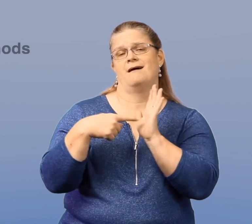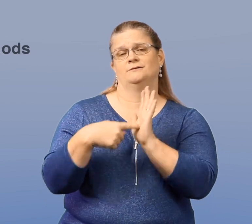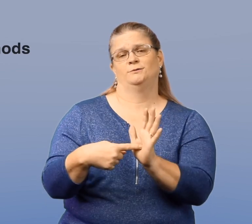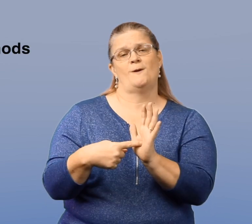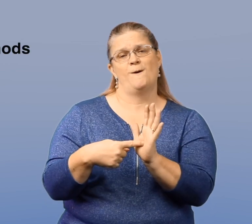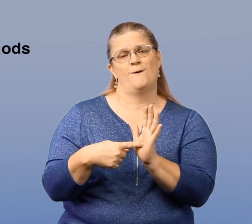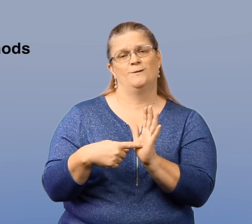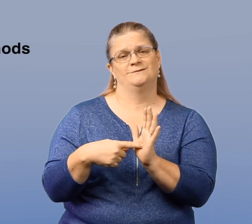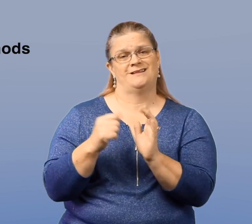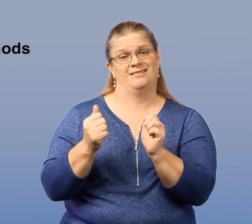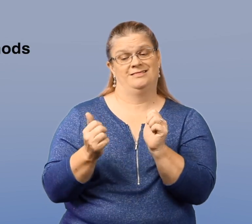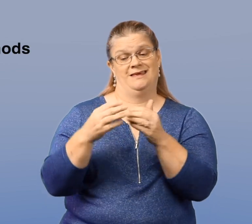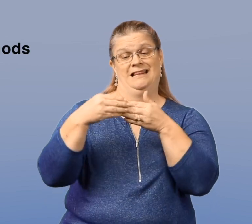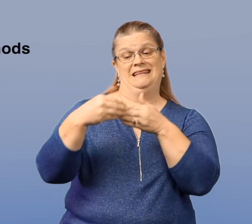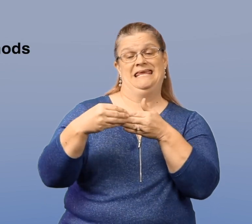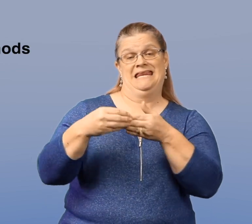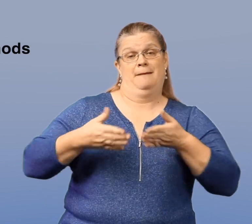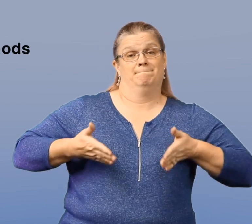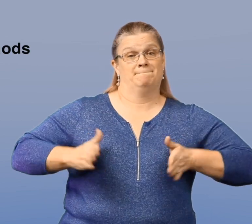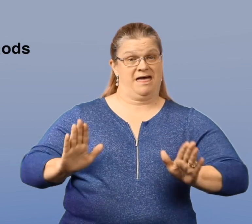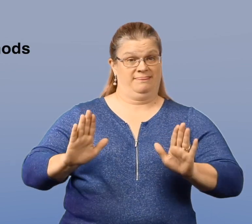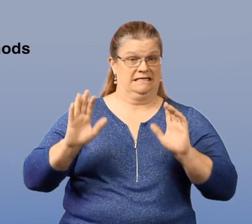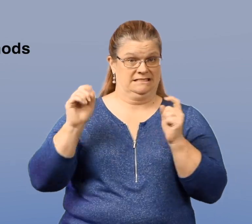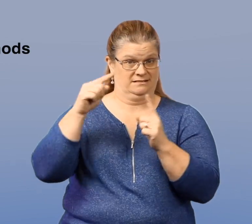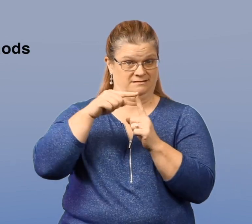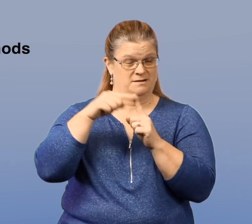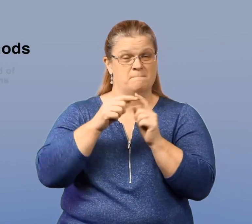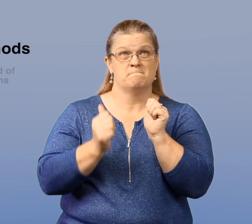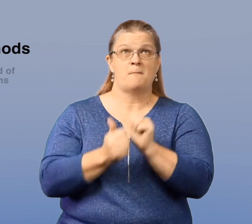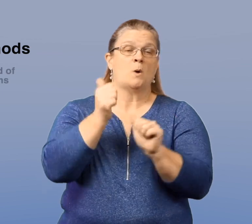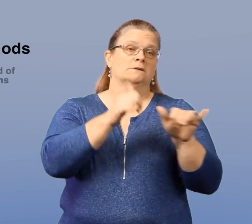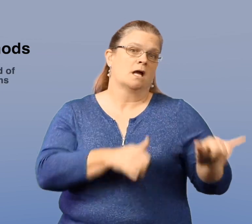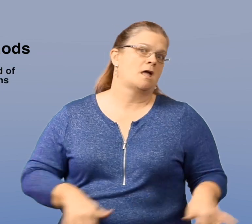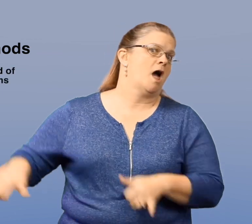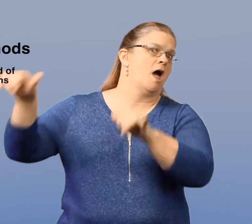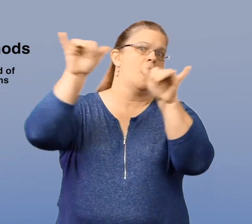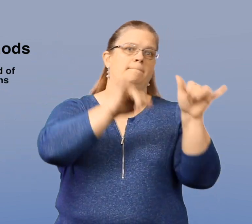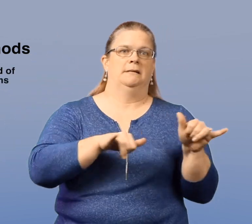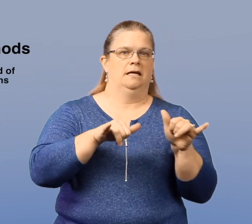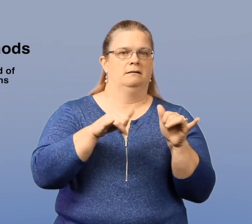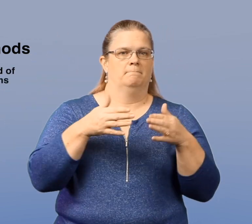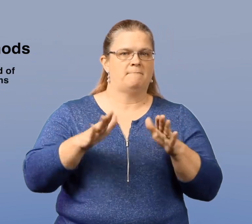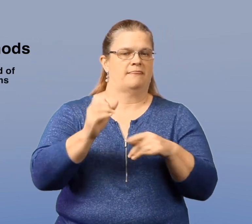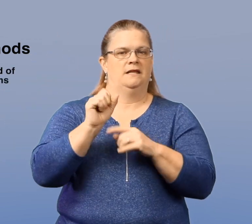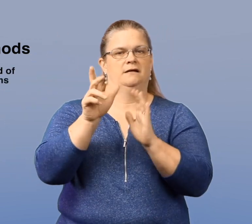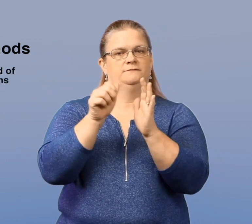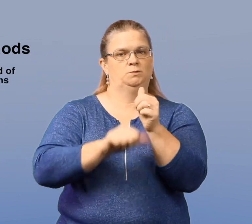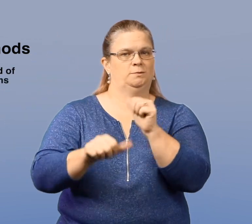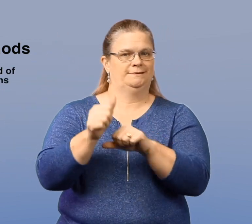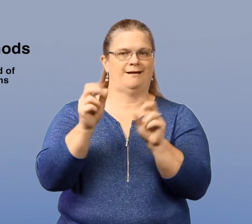The data shows that the leading methods, meaning the most common methods of suicide,